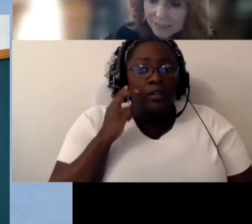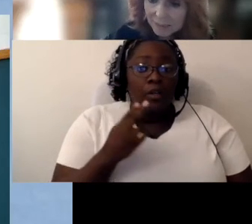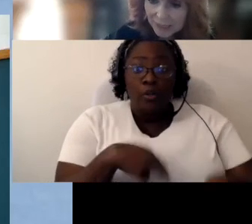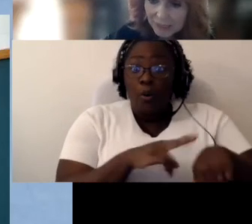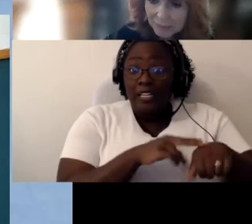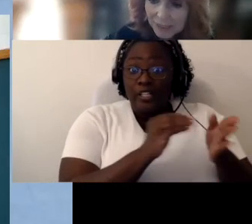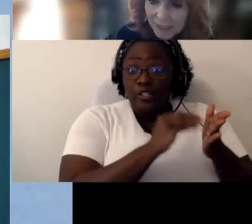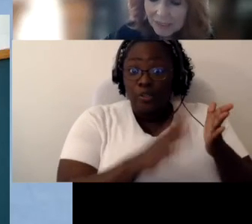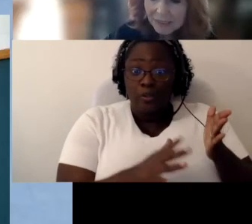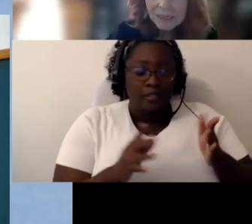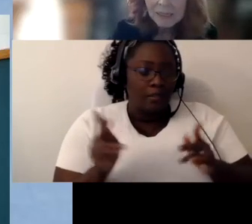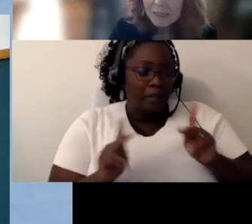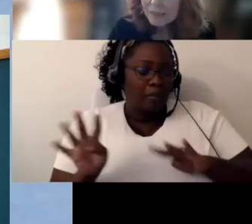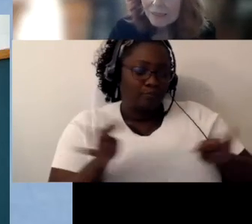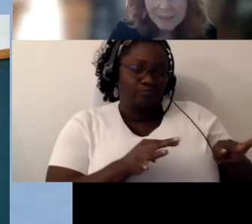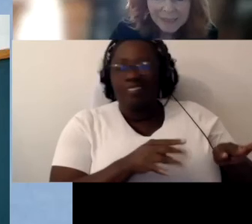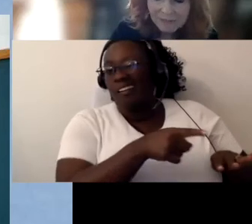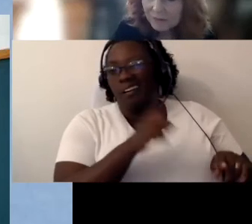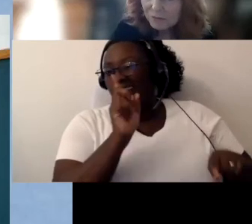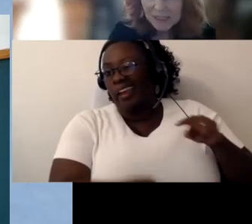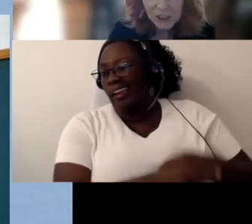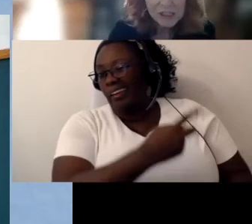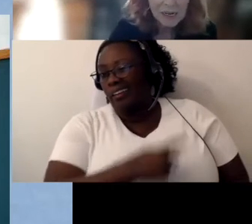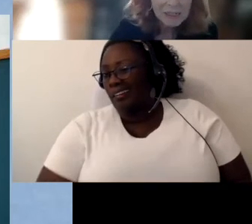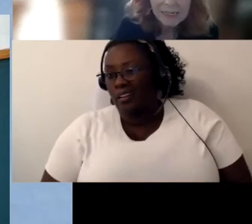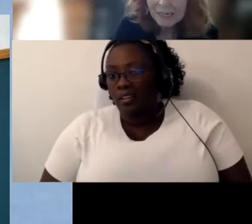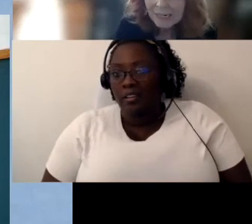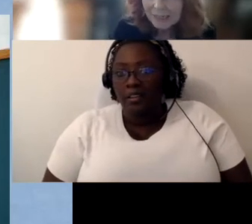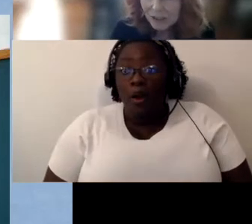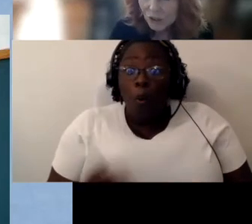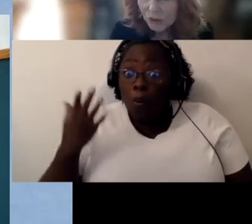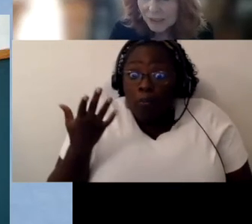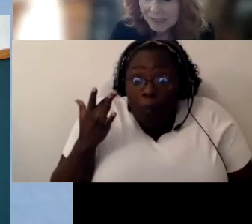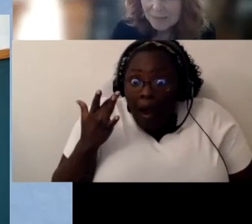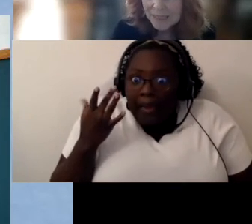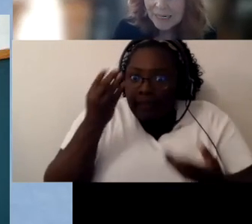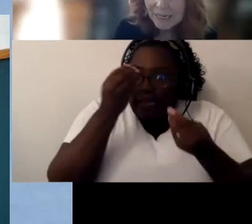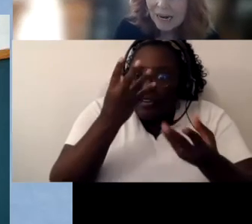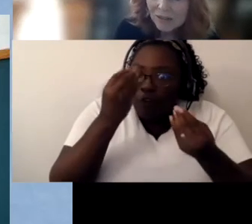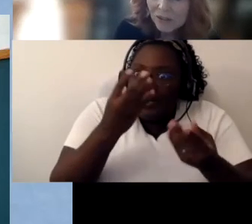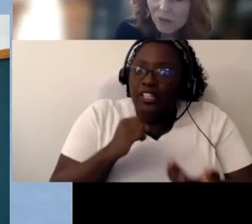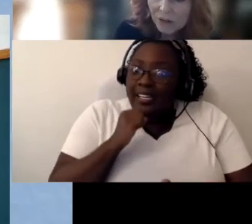Because if the information is not getting in there's no system to get it out so their